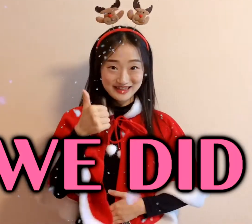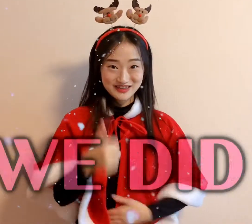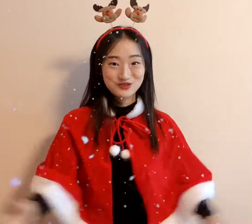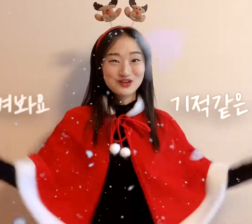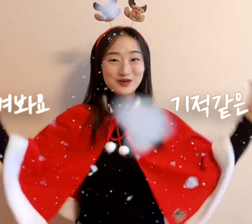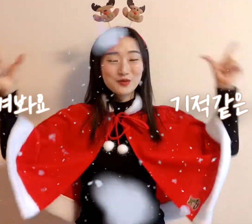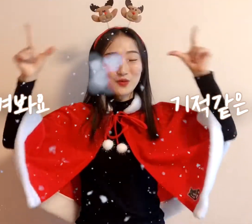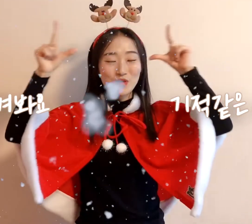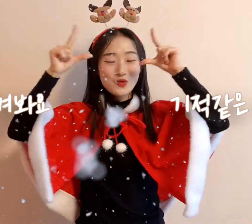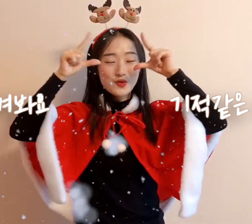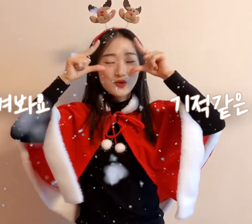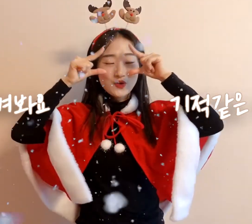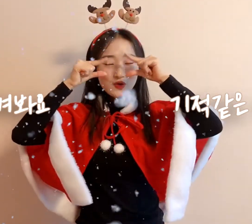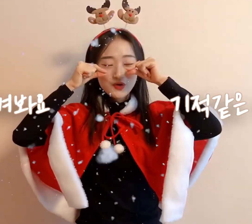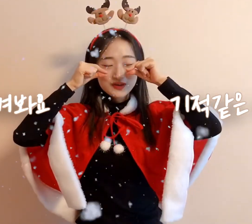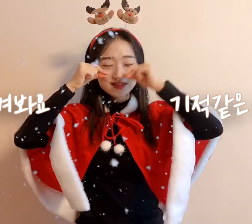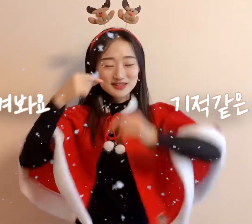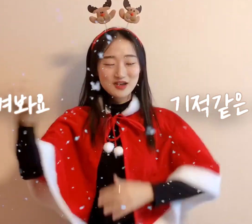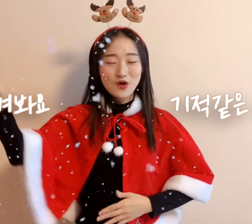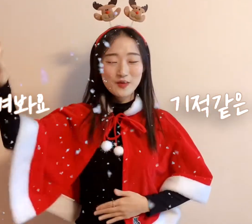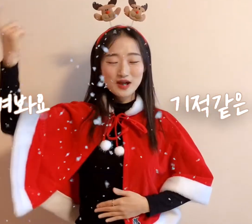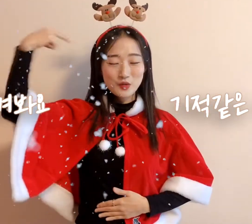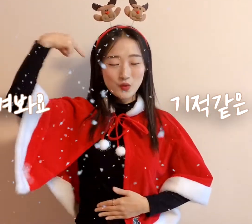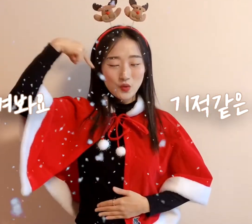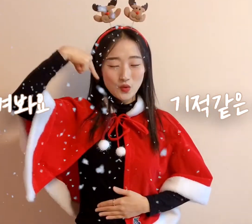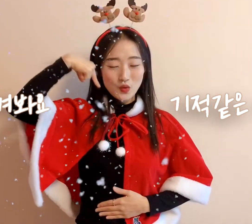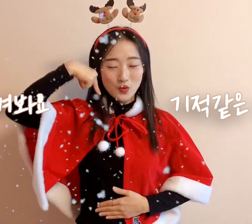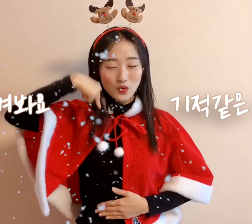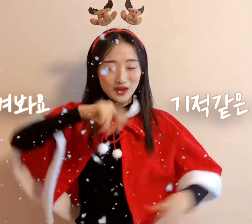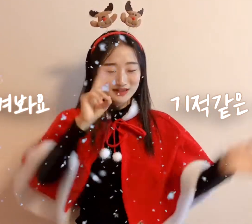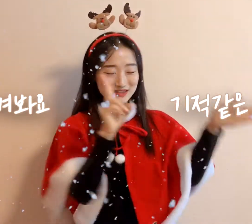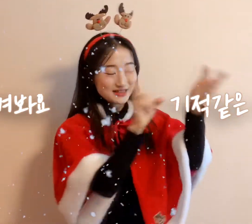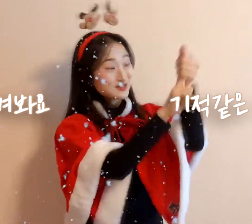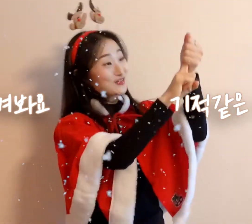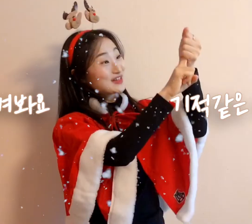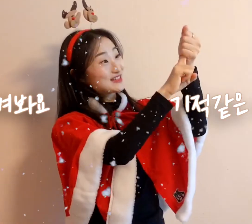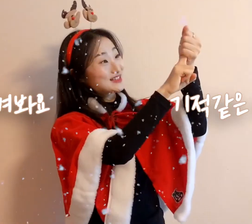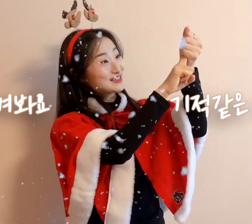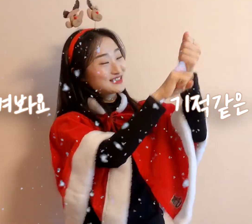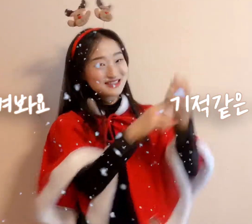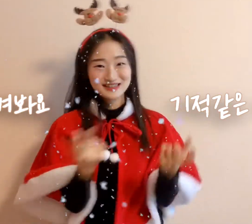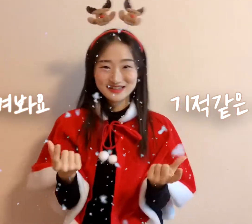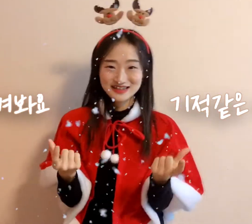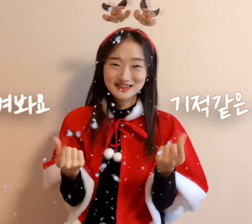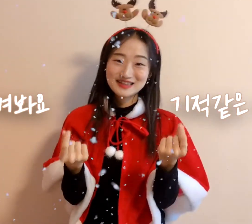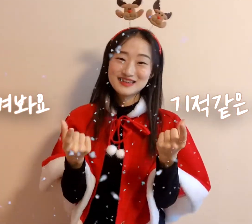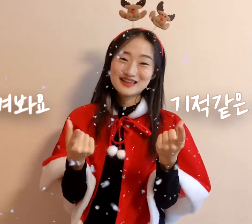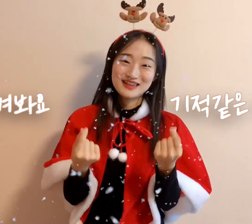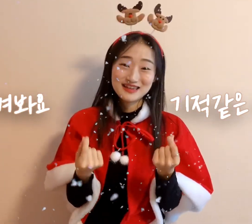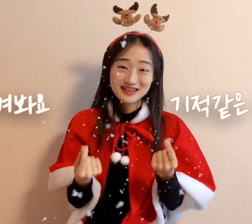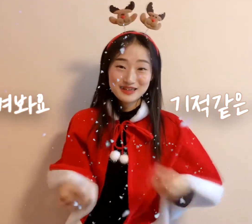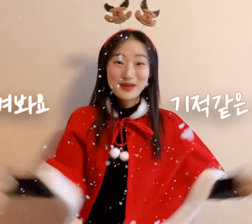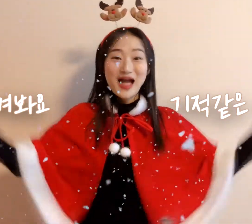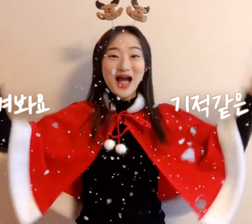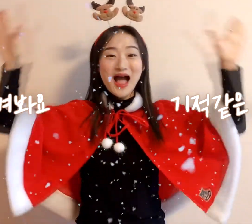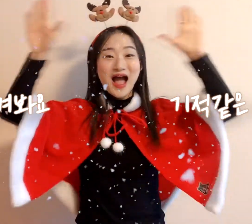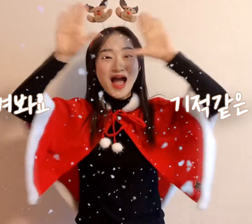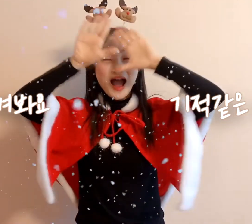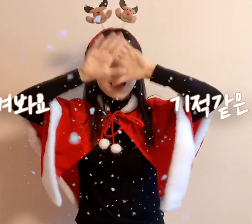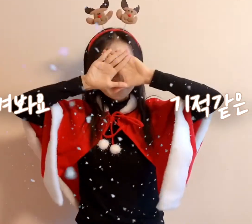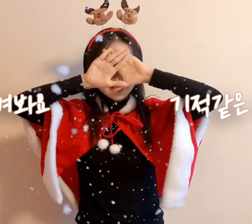Now just close your eyes and enjoy this miraculous night.